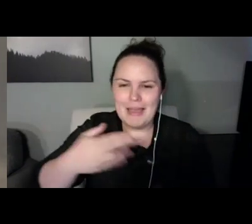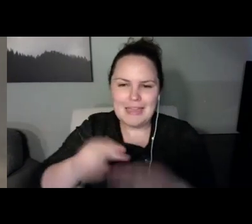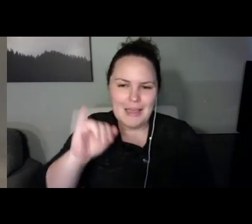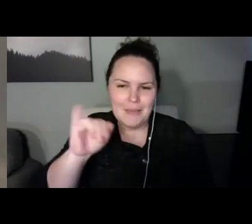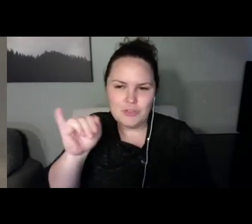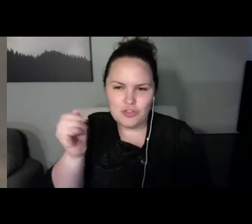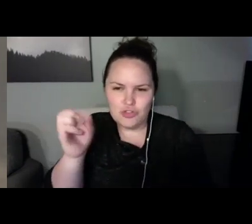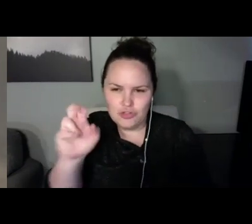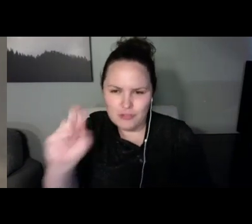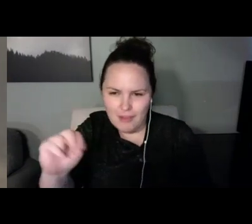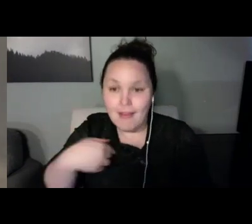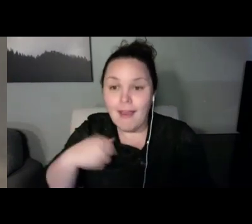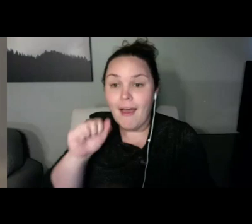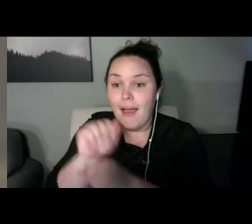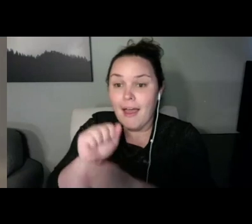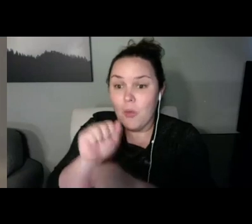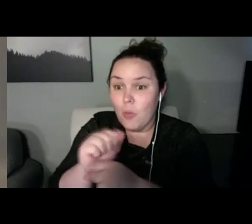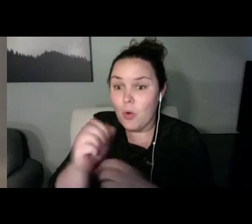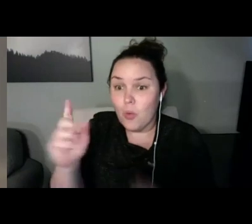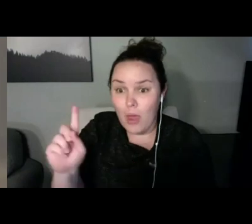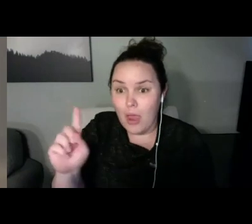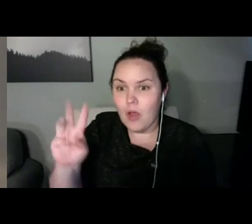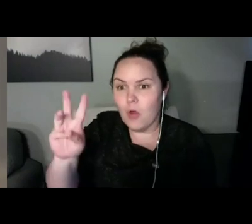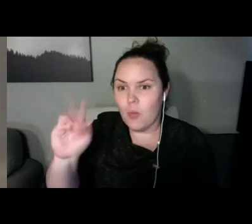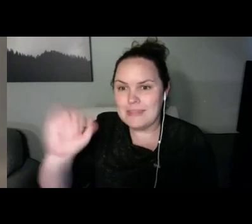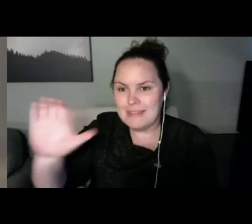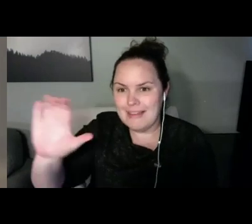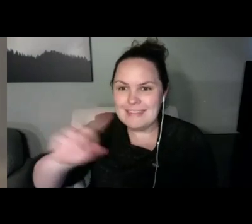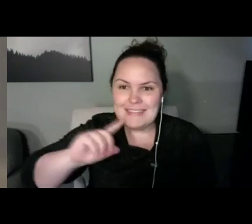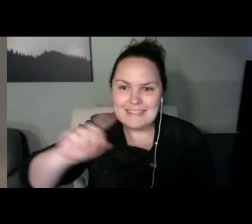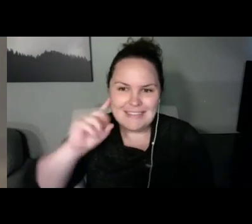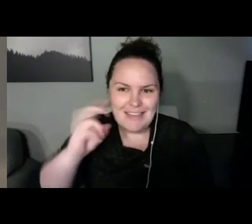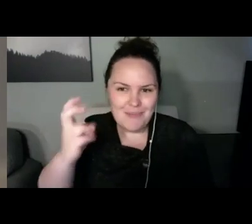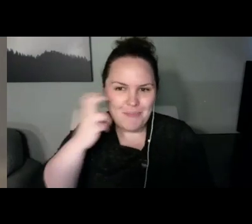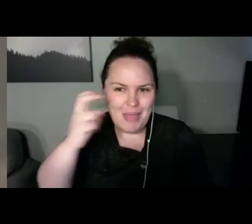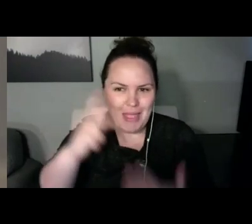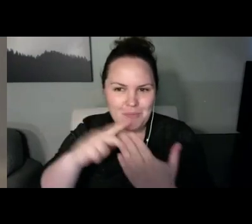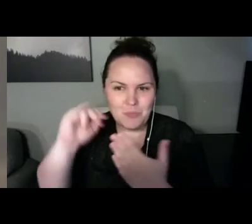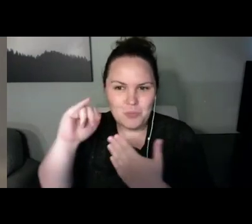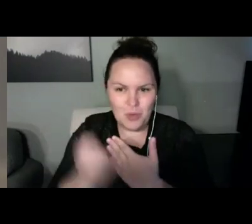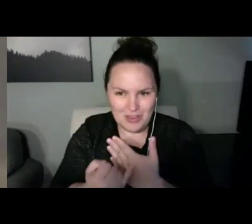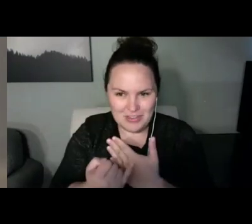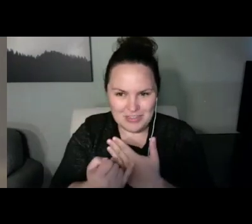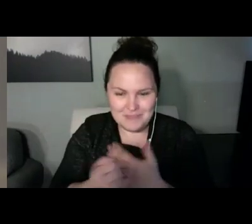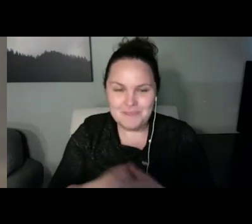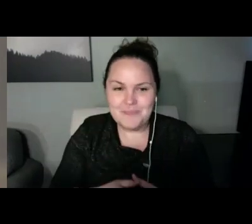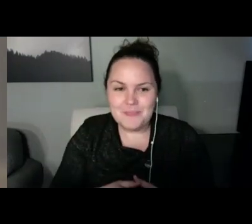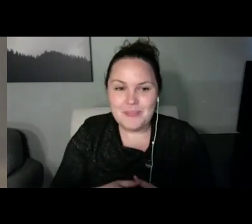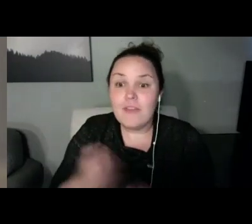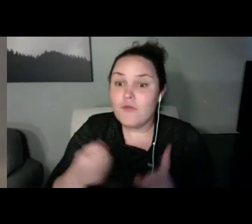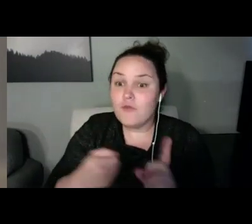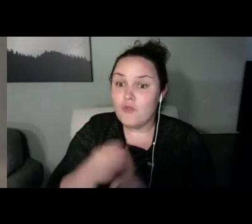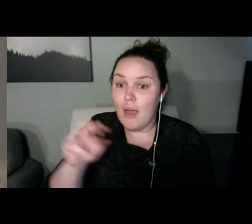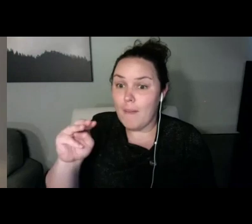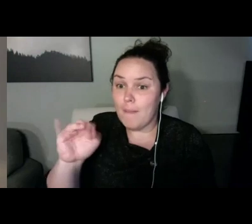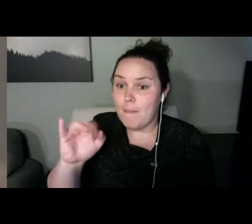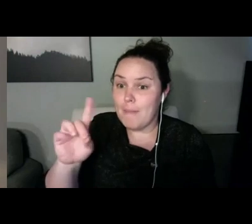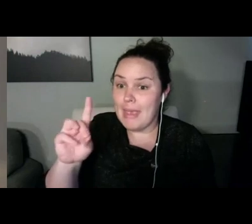the Wisconsin Deafblind Project. On behalf of the Midwest State Deafblind Projects,